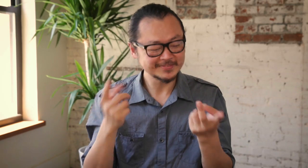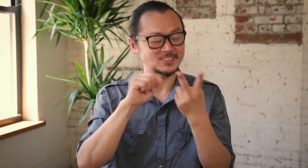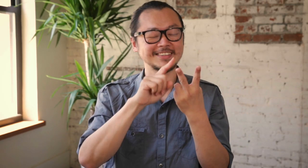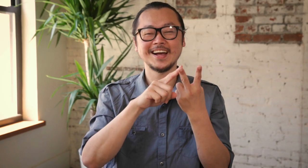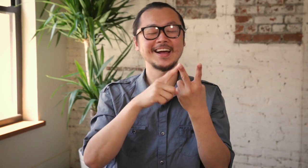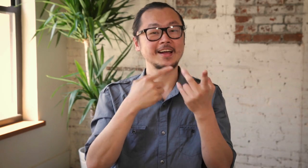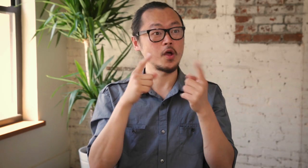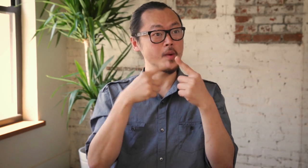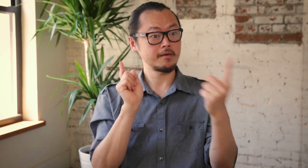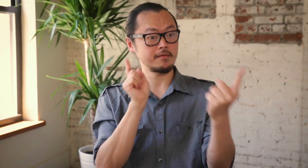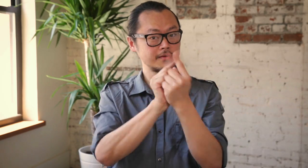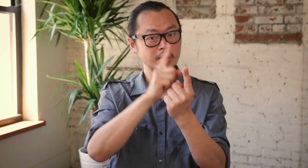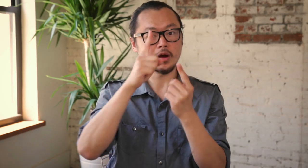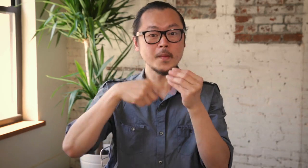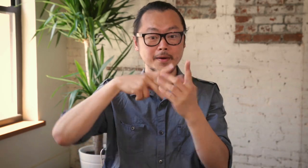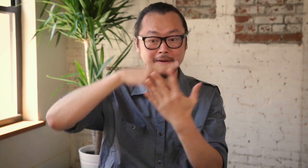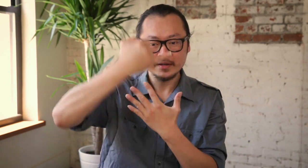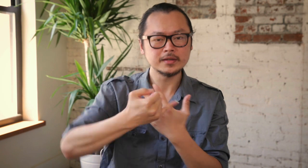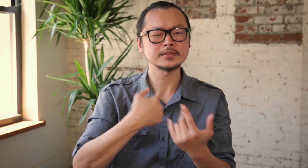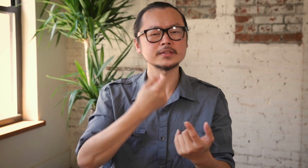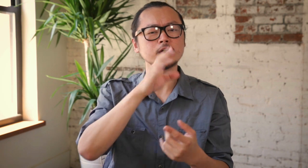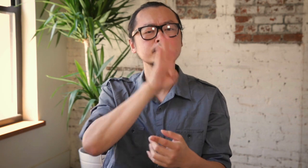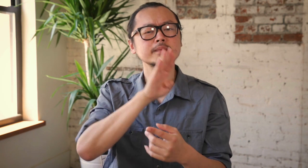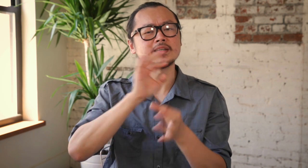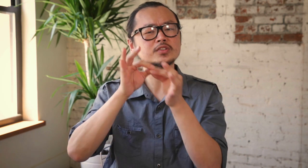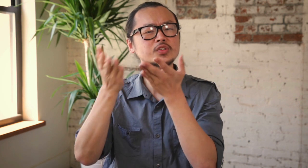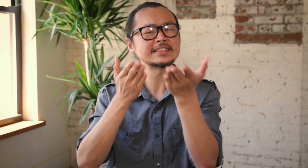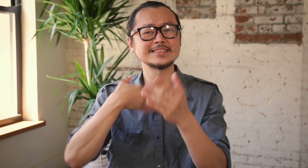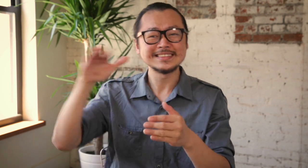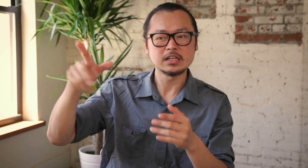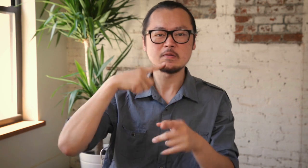When I have project meetings, I inevitably get frustrated with interpreter services.